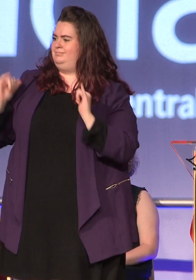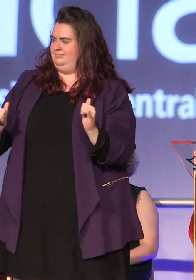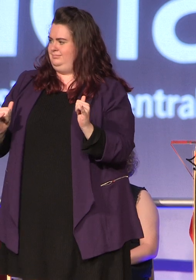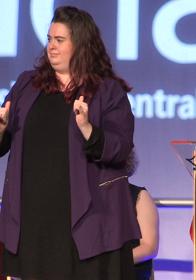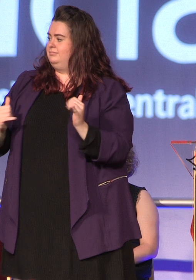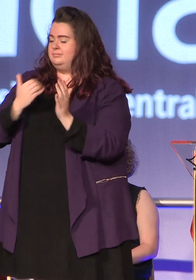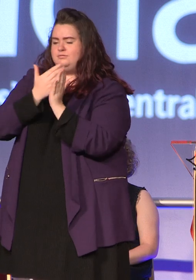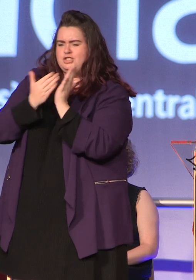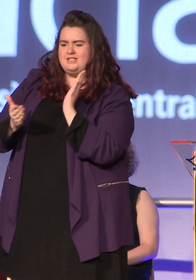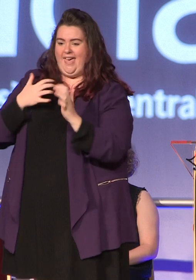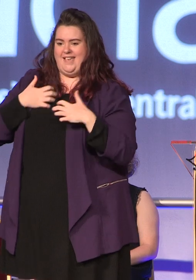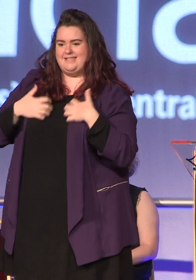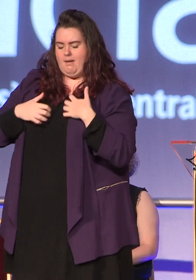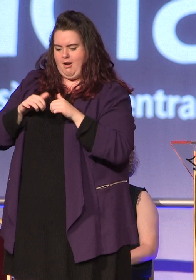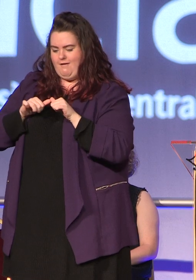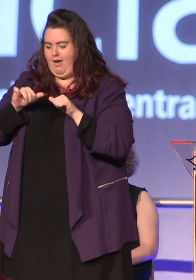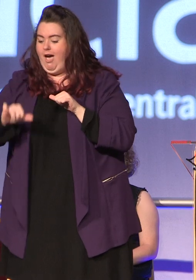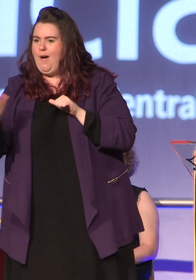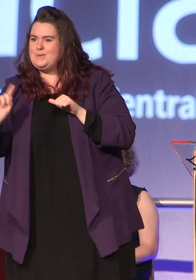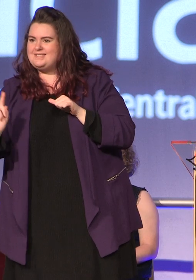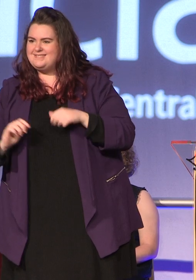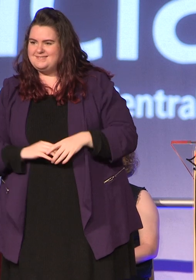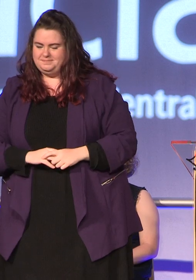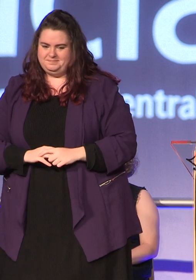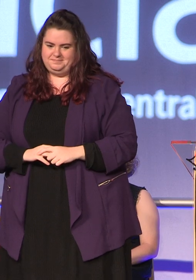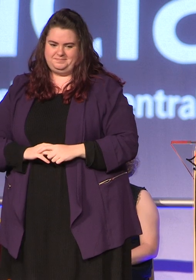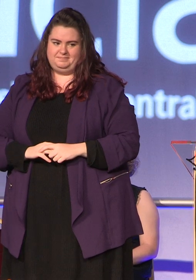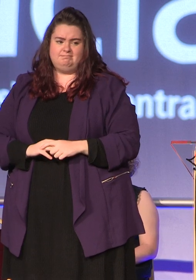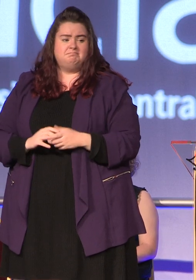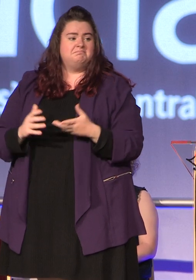the excitement of what comes after your degree, whether it's exploring the